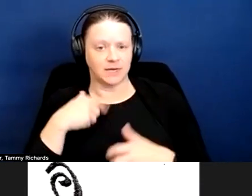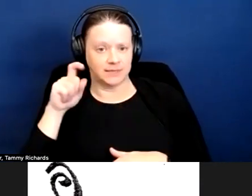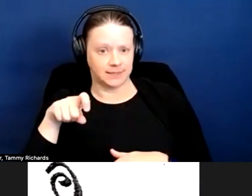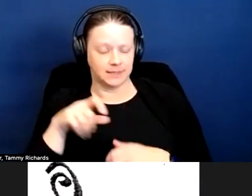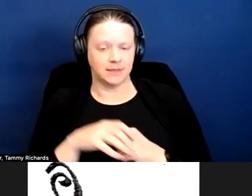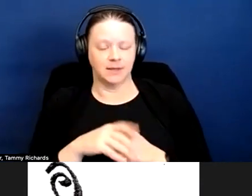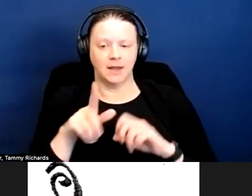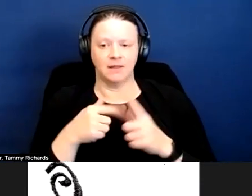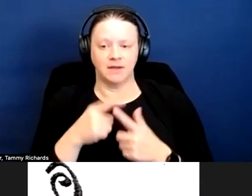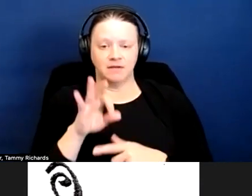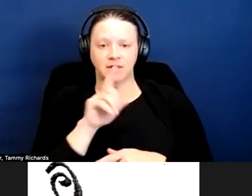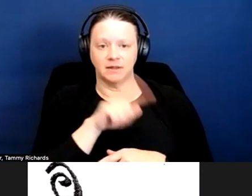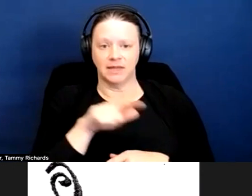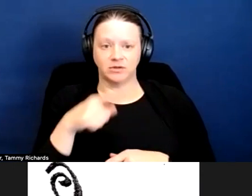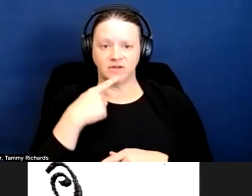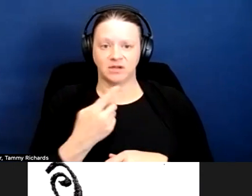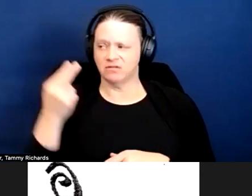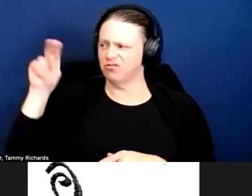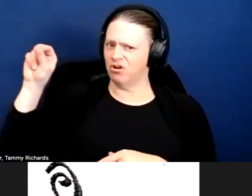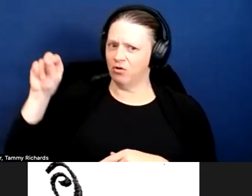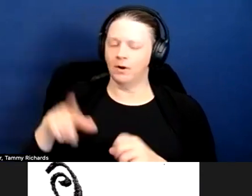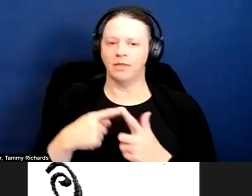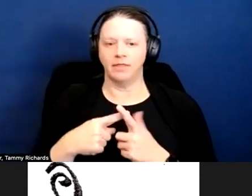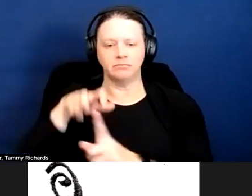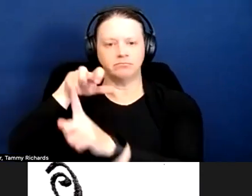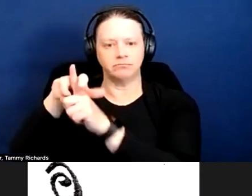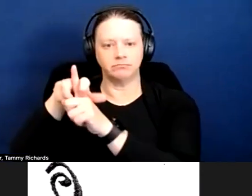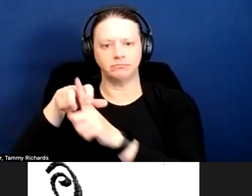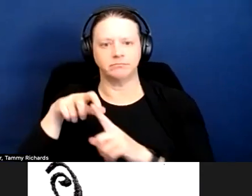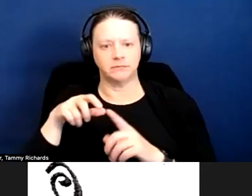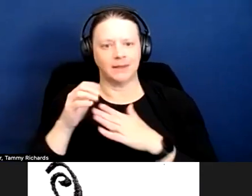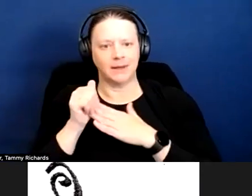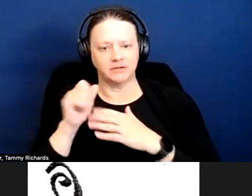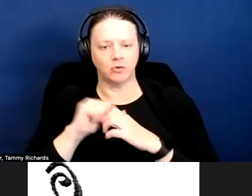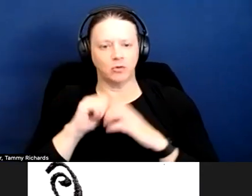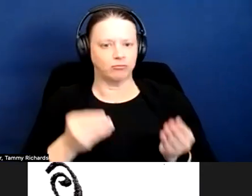And then if the landlord says no, seek out some guidance or provide to them information